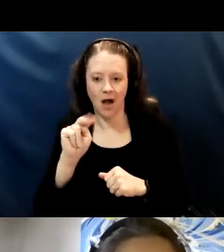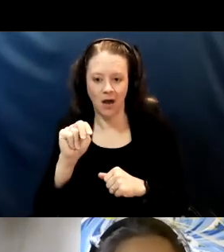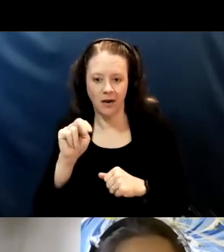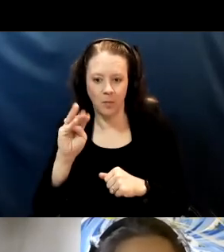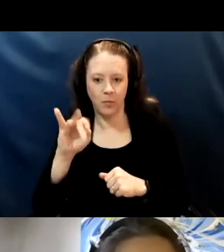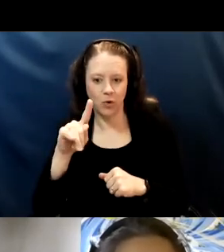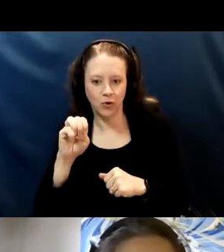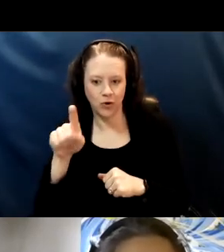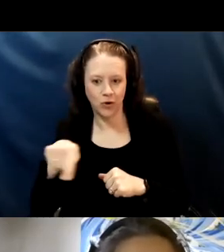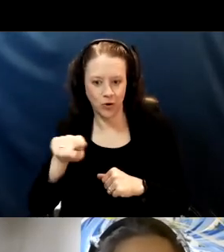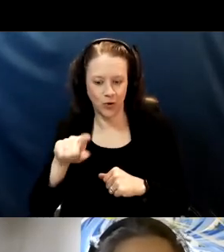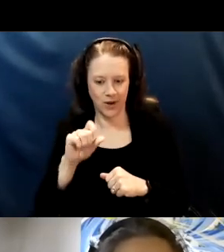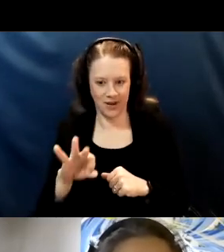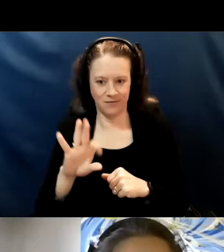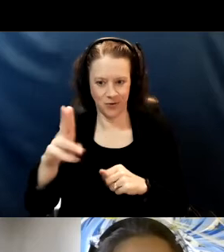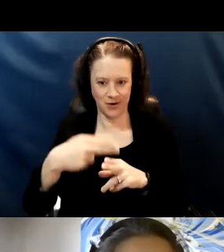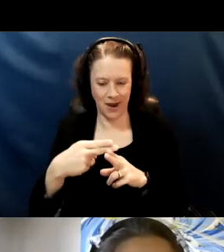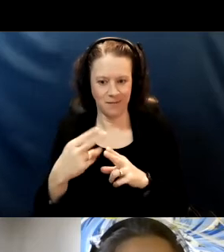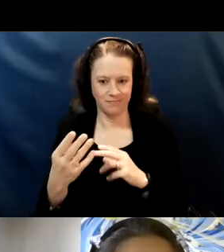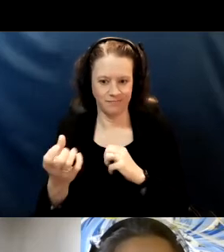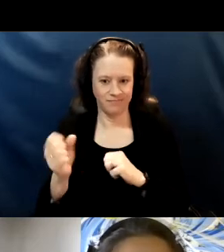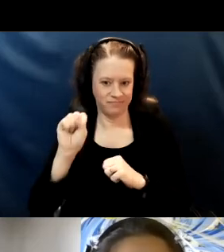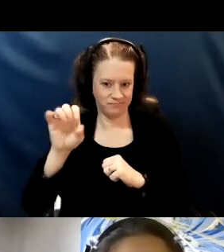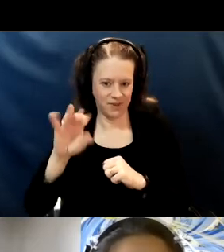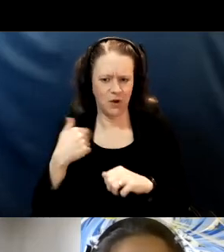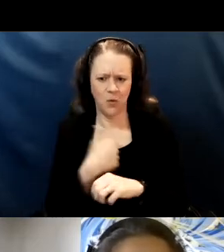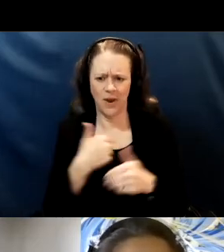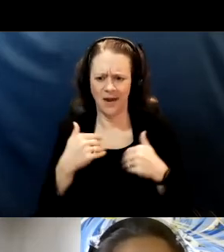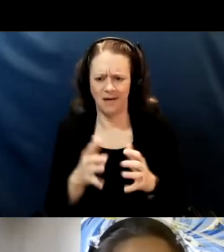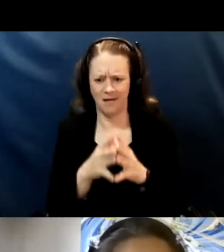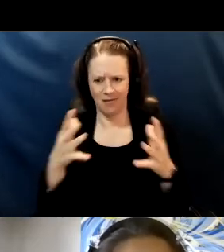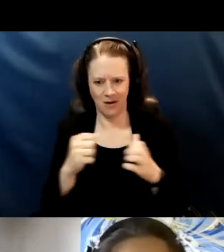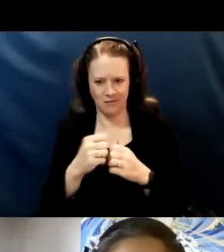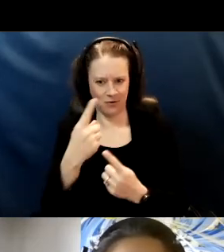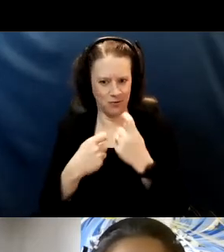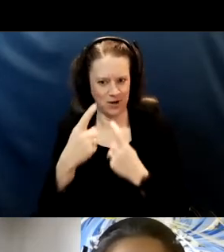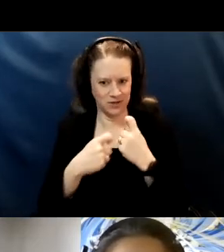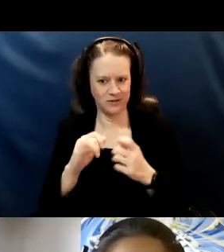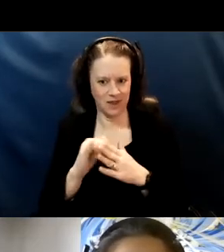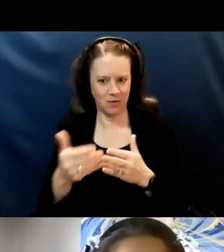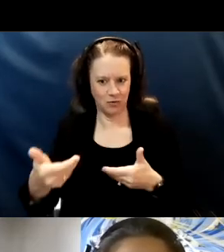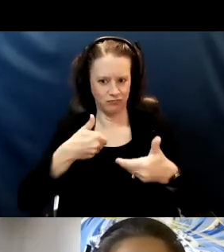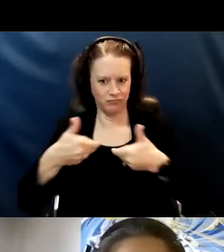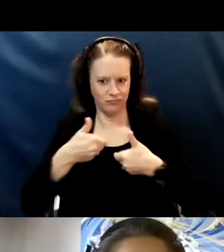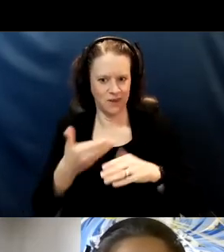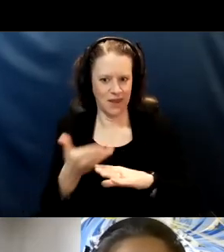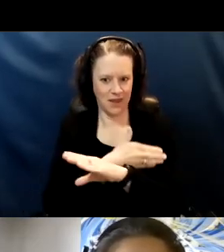but we did have a lot of questions submitted ahead of time that we'll be asking Dr. Spinazzi when we get to the end of her presentation.